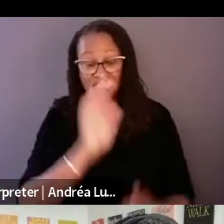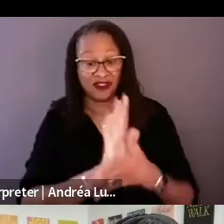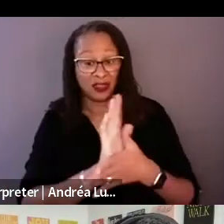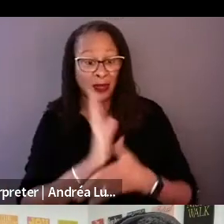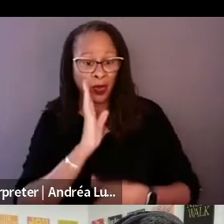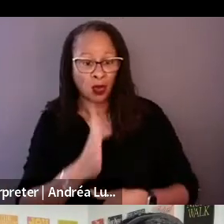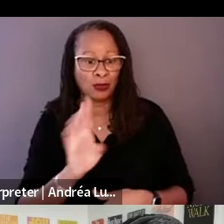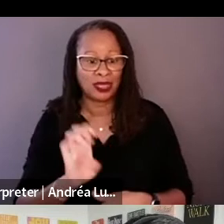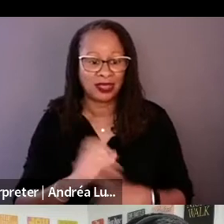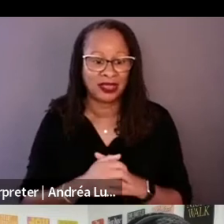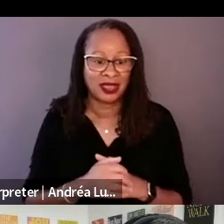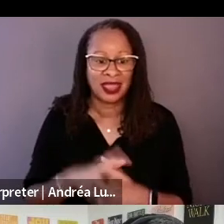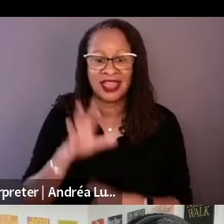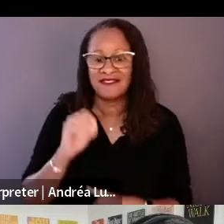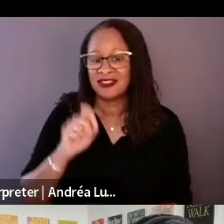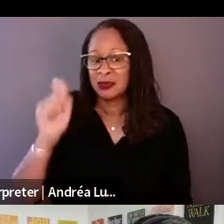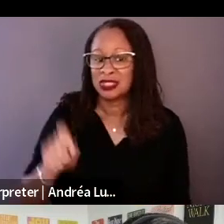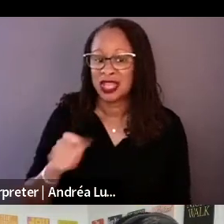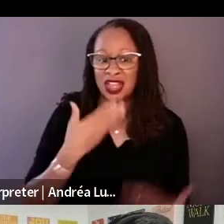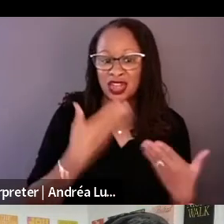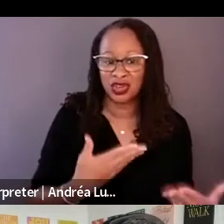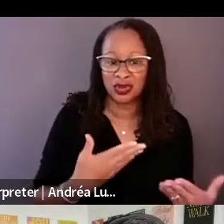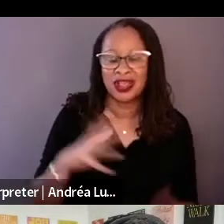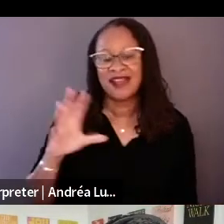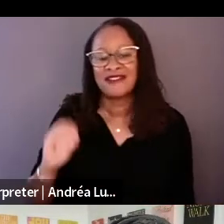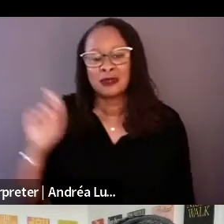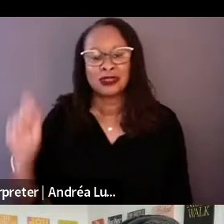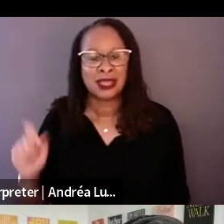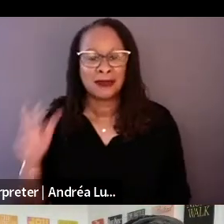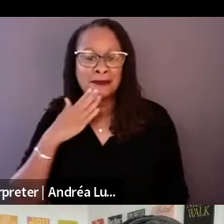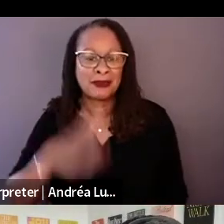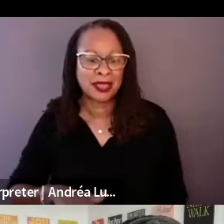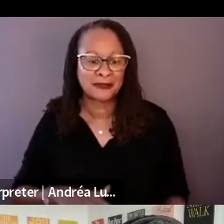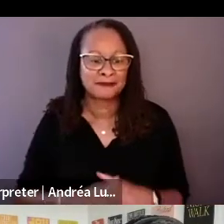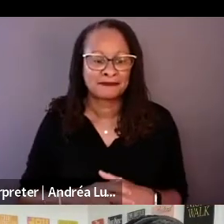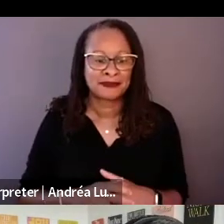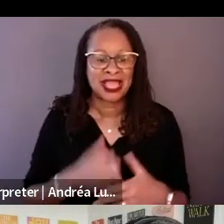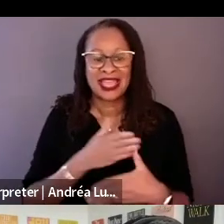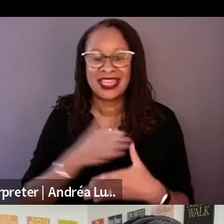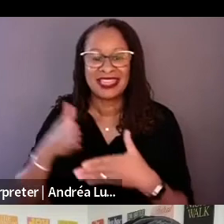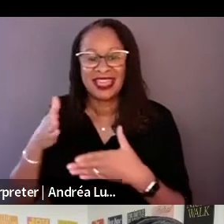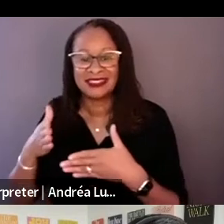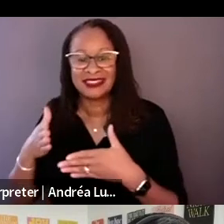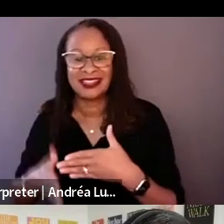Towards the end of the shooting he felt like the percentages maybe a little bit different and more on the bad side.